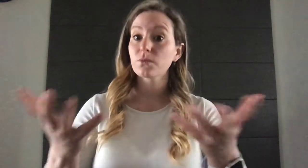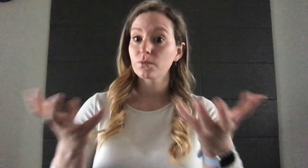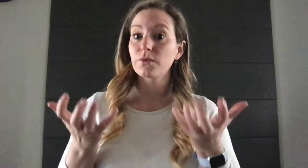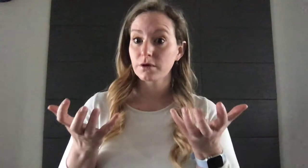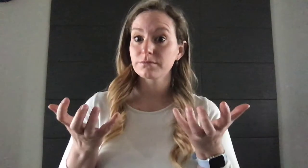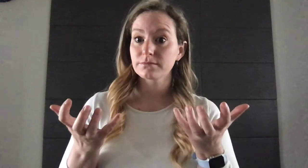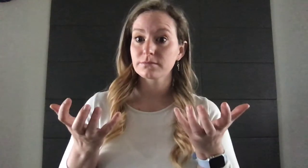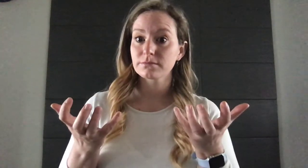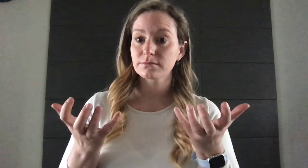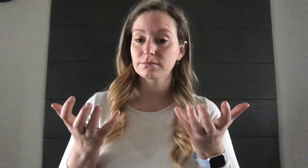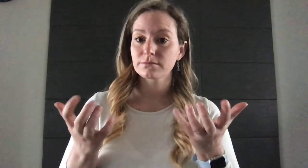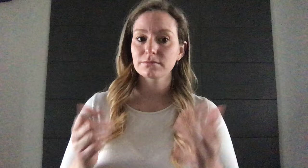WANT